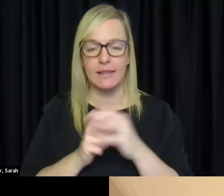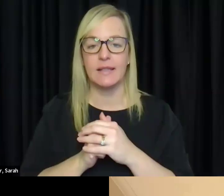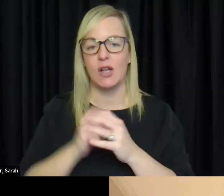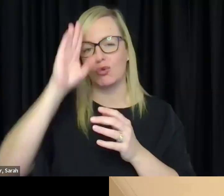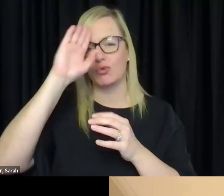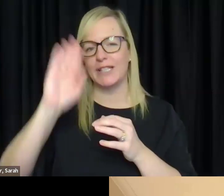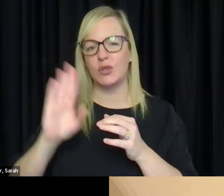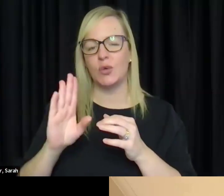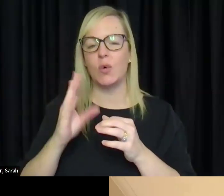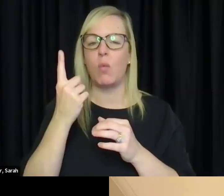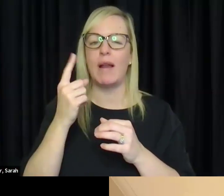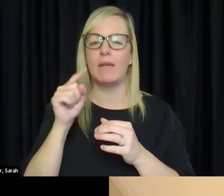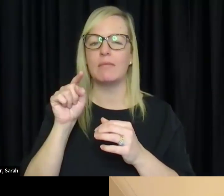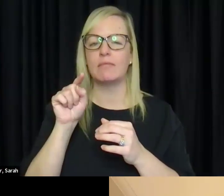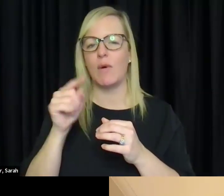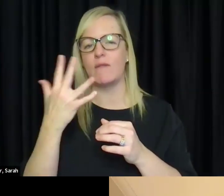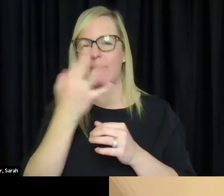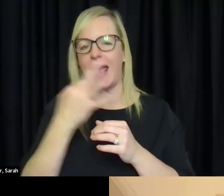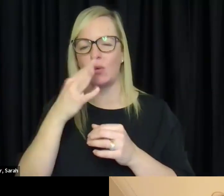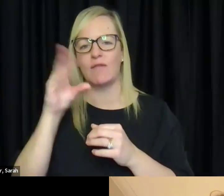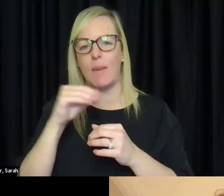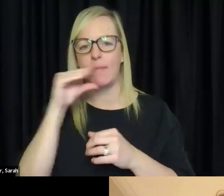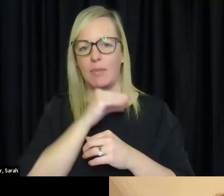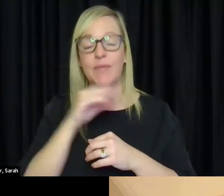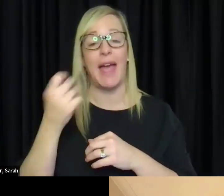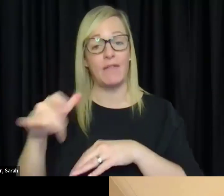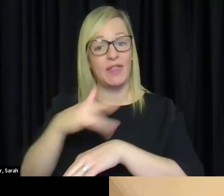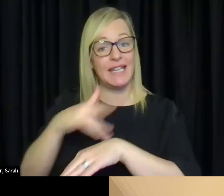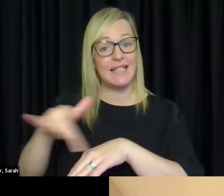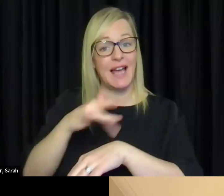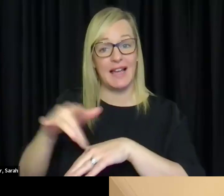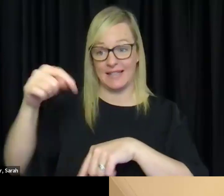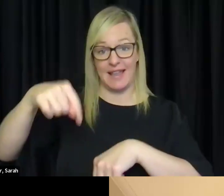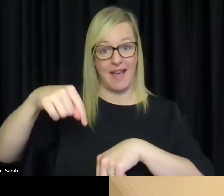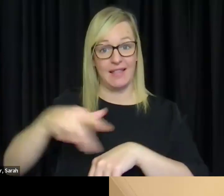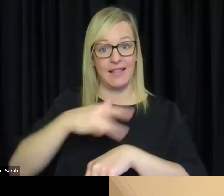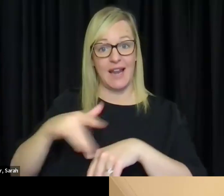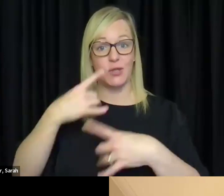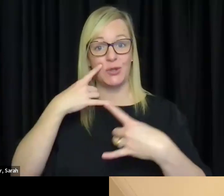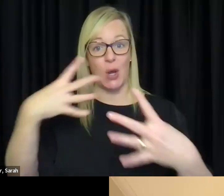a half from Melbourne and there is a theatre show that's happening here and I noticed on the front